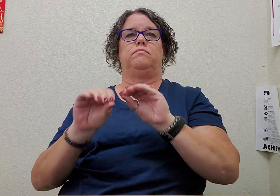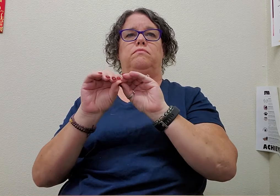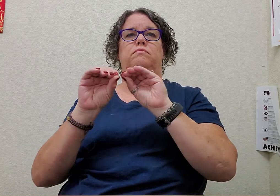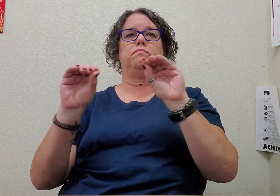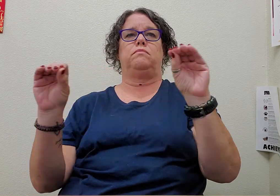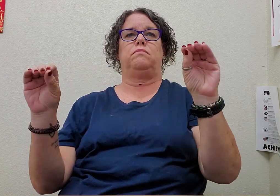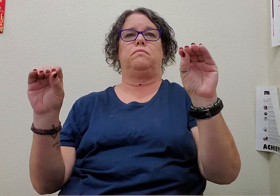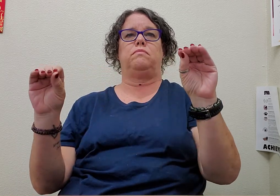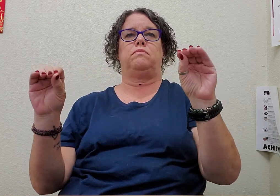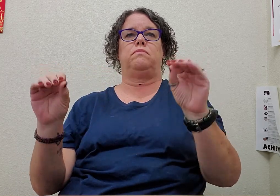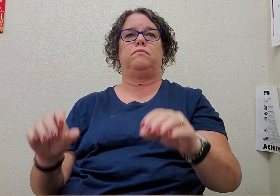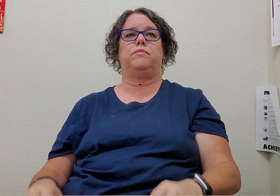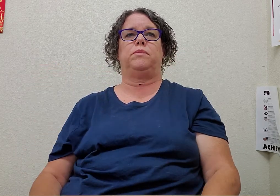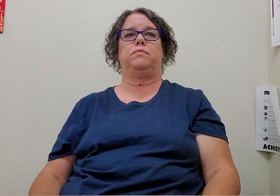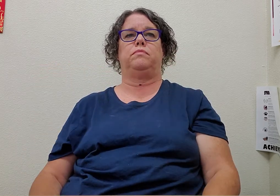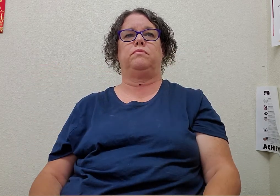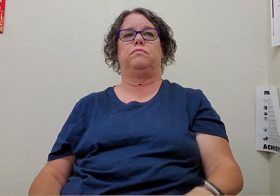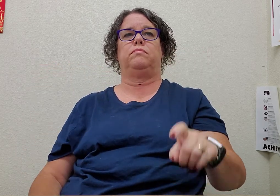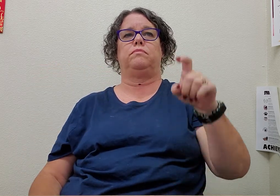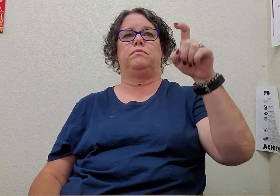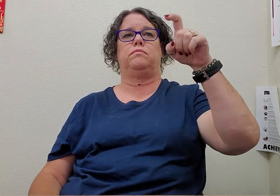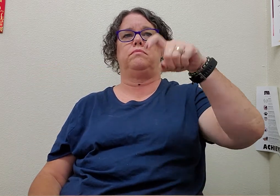none need/should